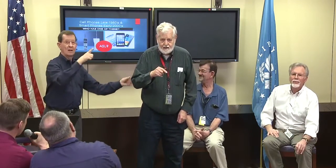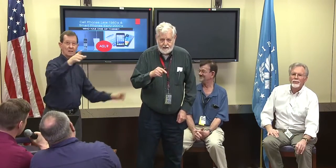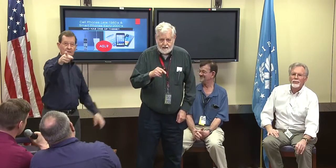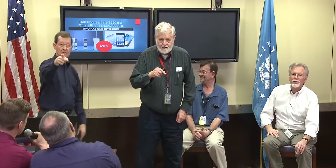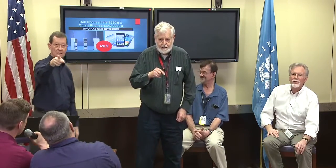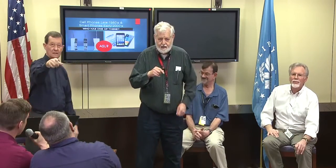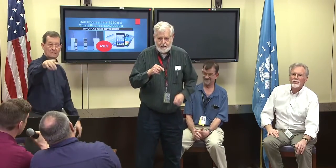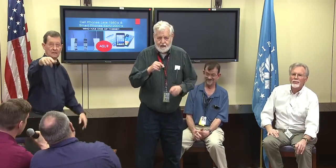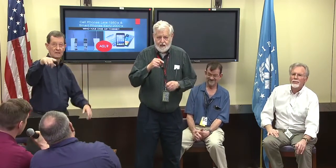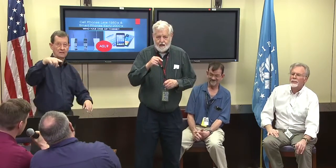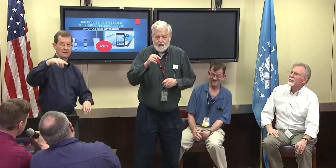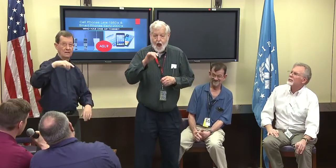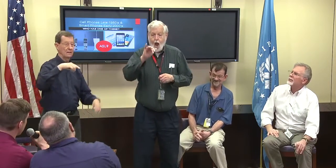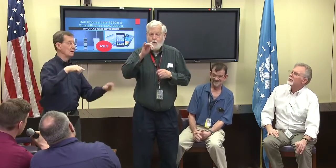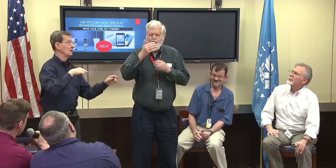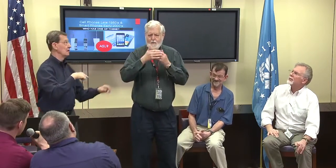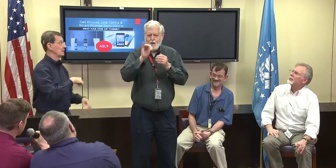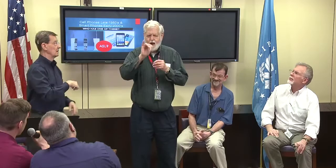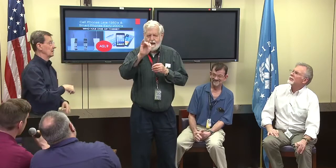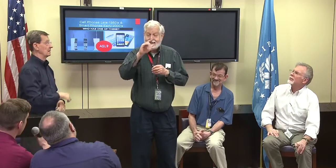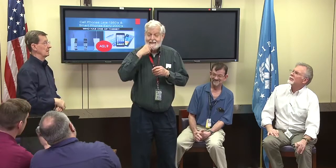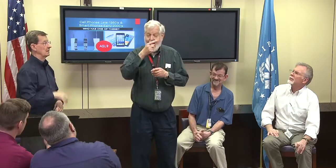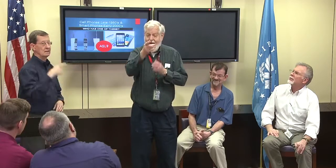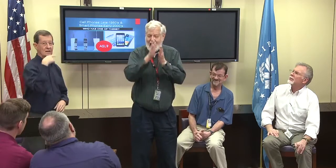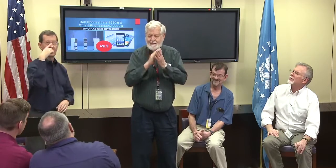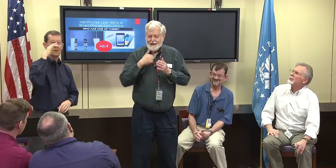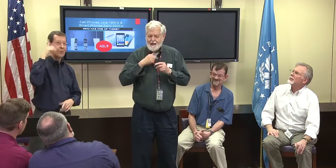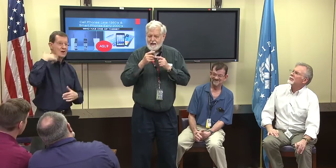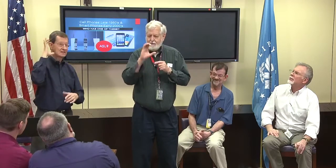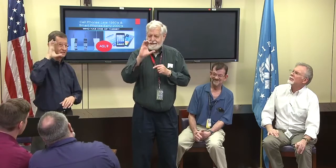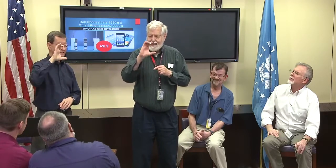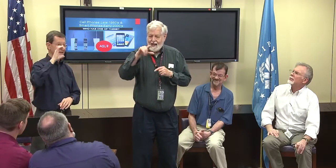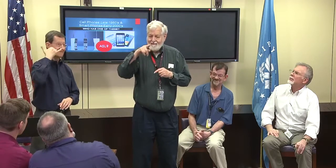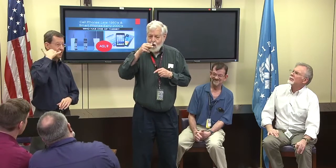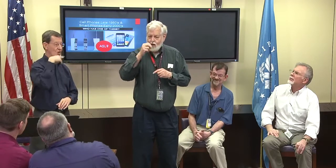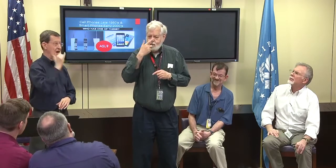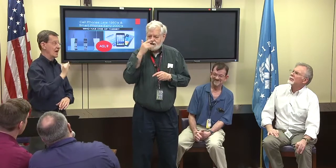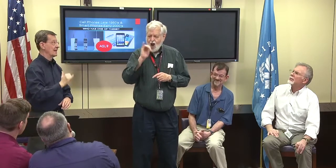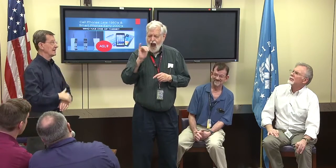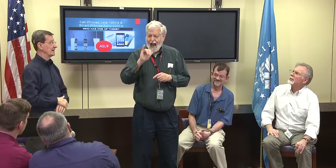Alex Richey: So there's another question from the audience here. We're trying to remember all of our stories.